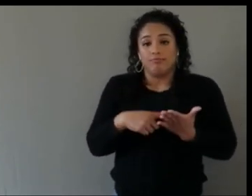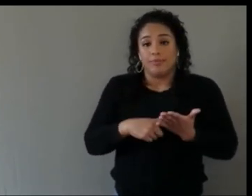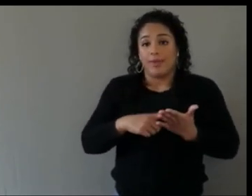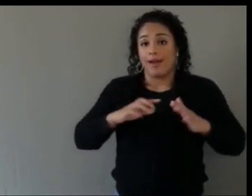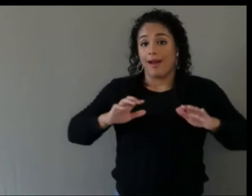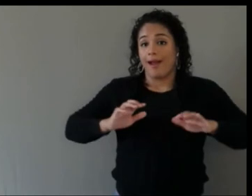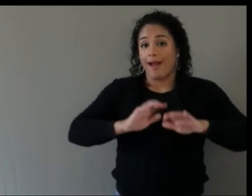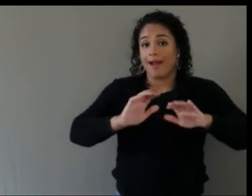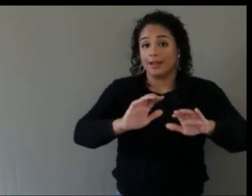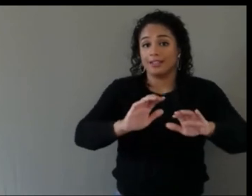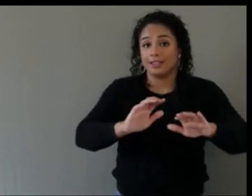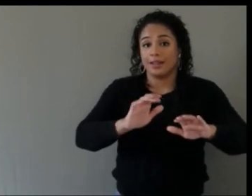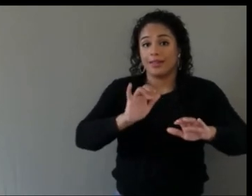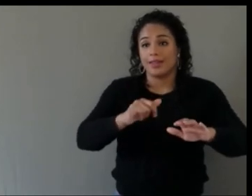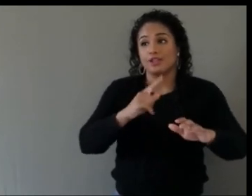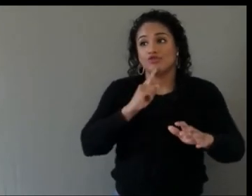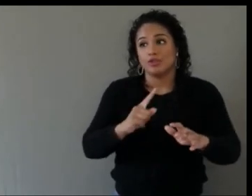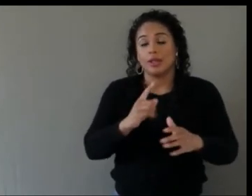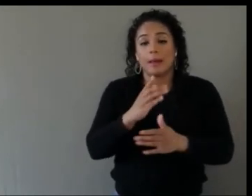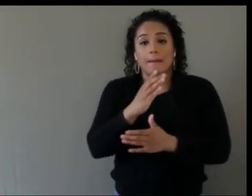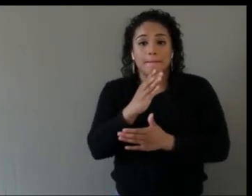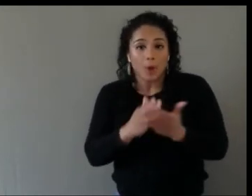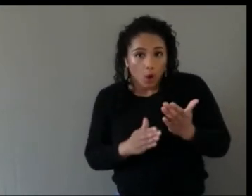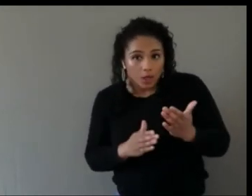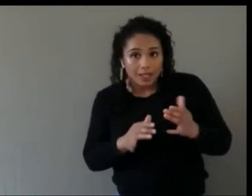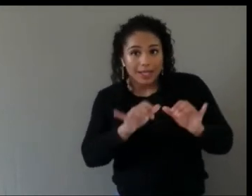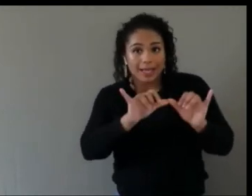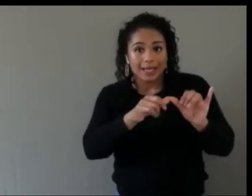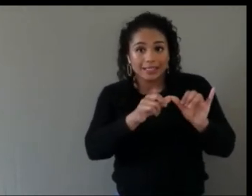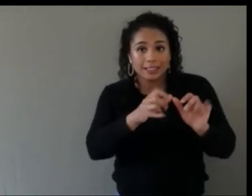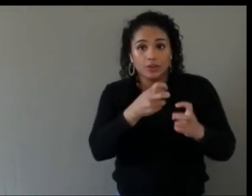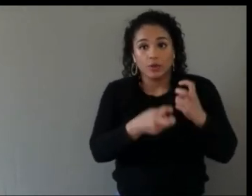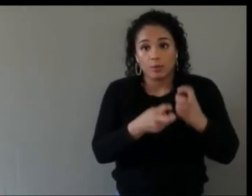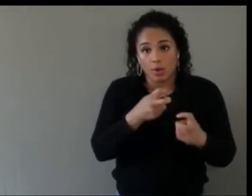And that's where we're at right now, i think, with XR.